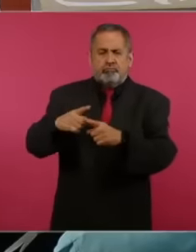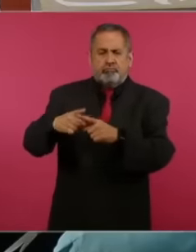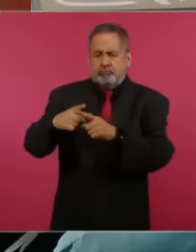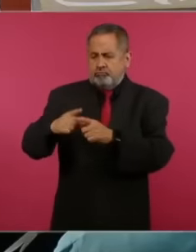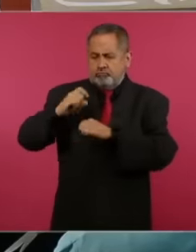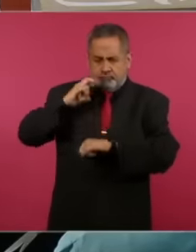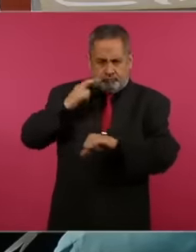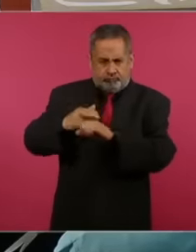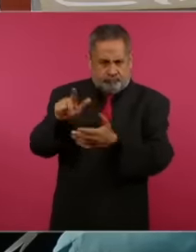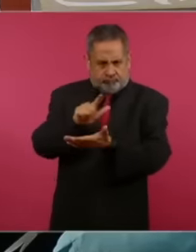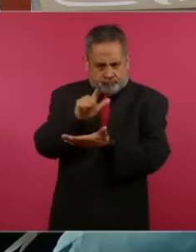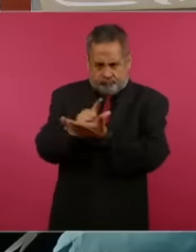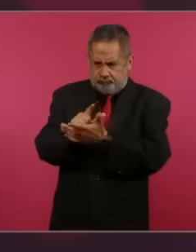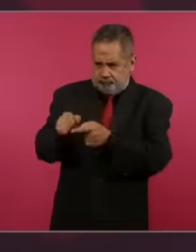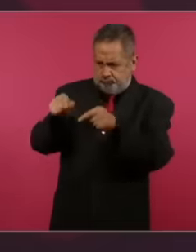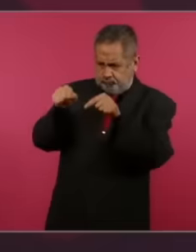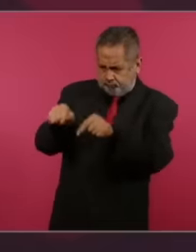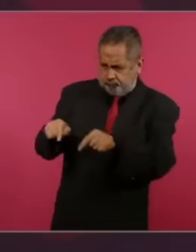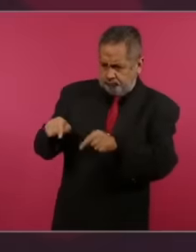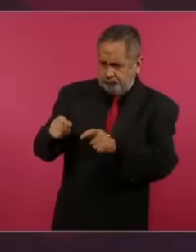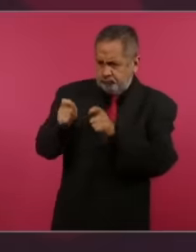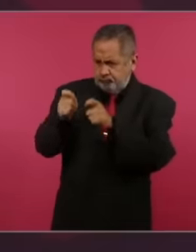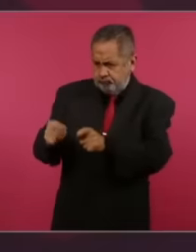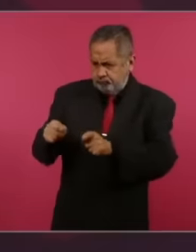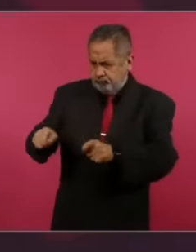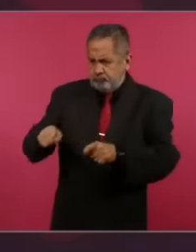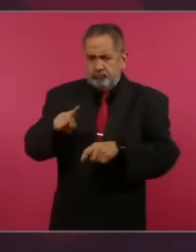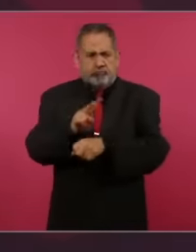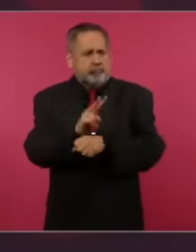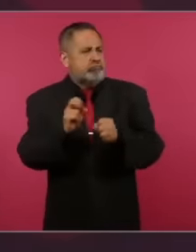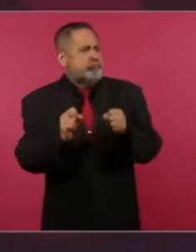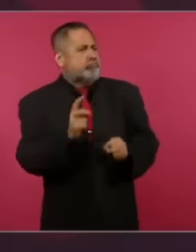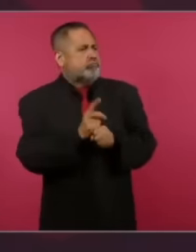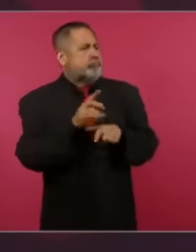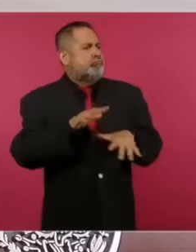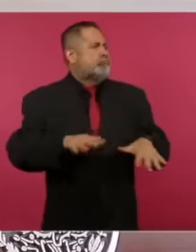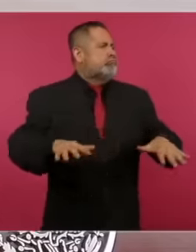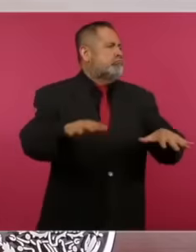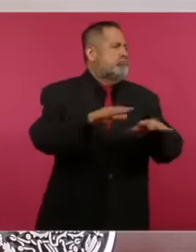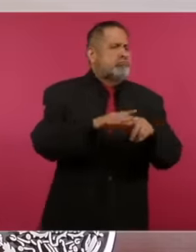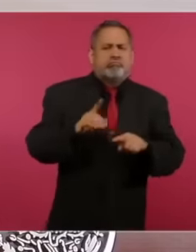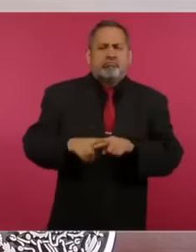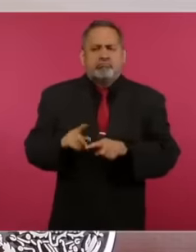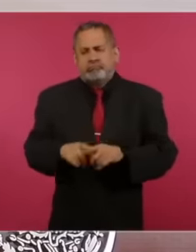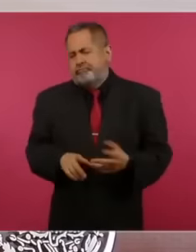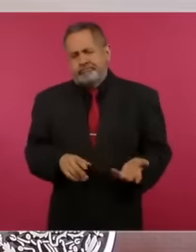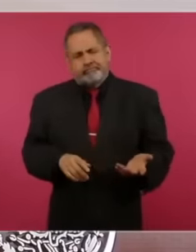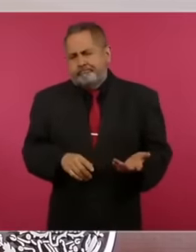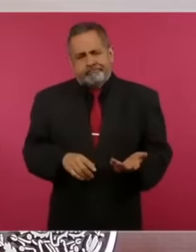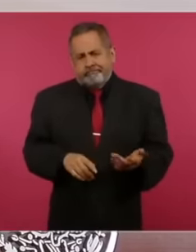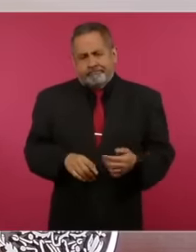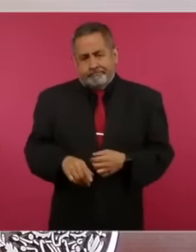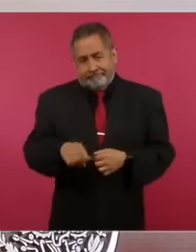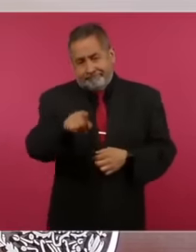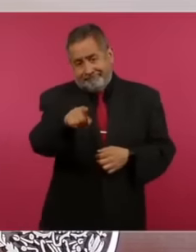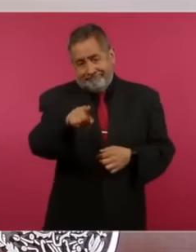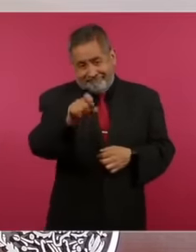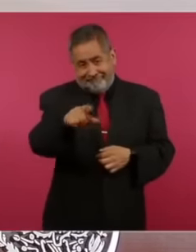in charge of public security, the one that